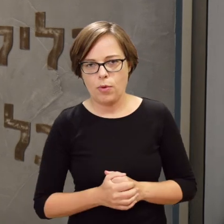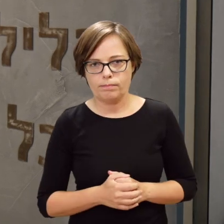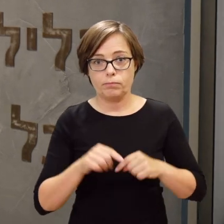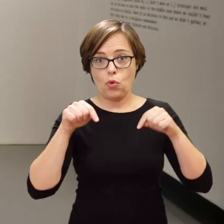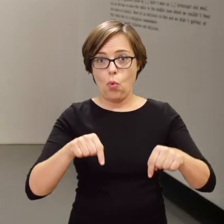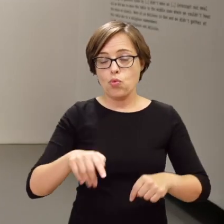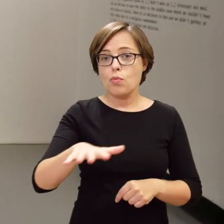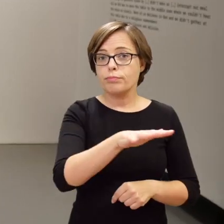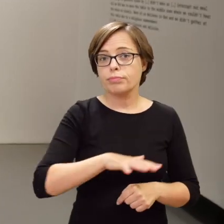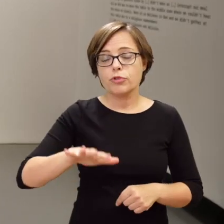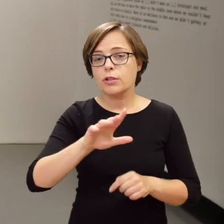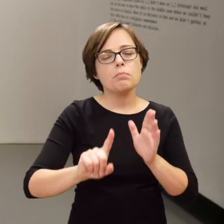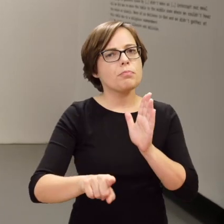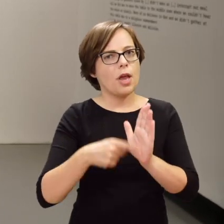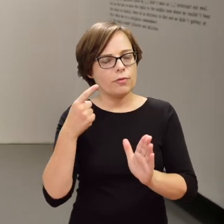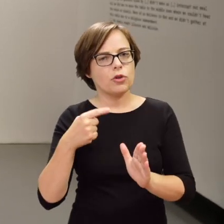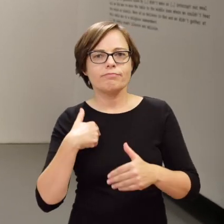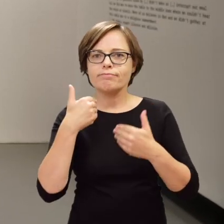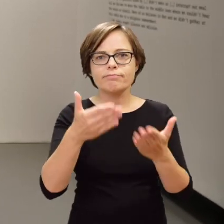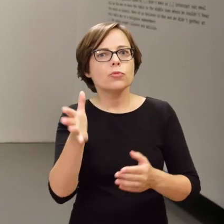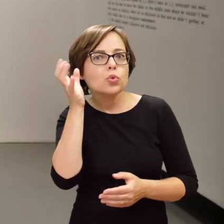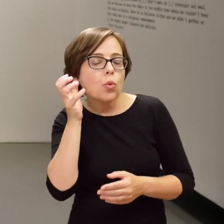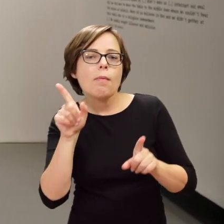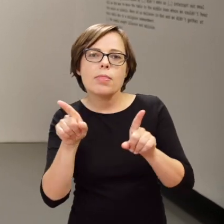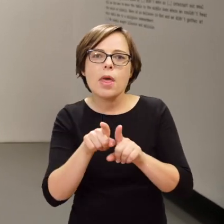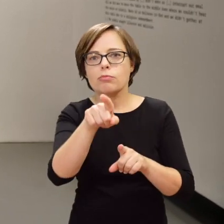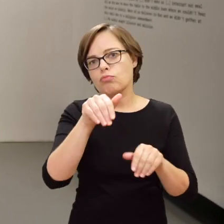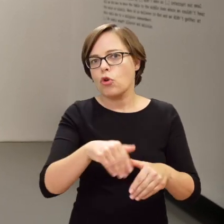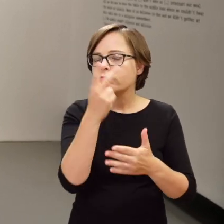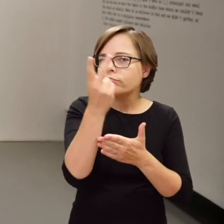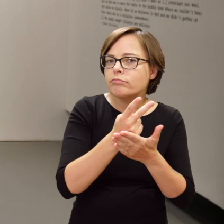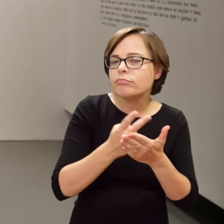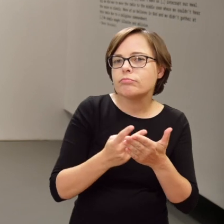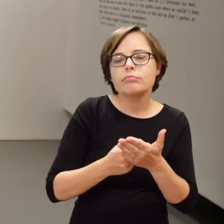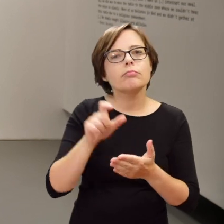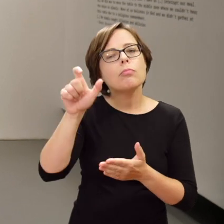In this section, we can hear or read for the first time the accounts left